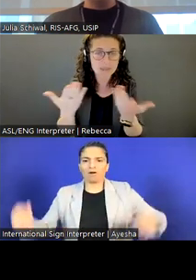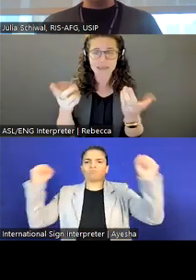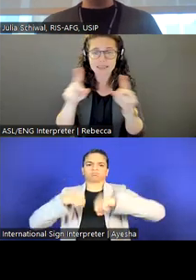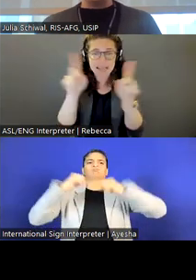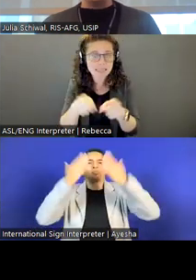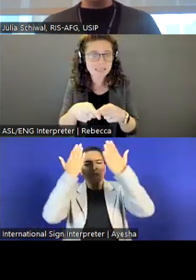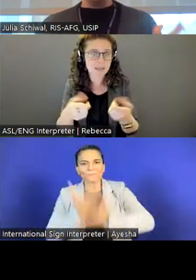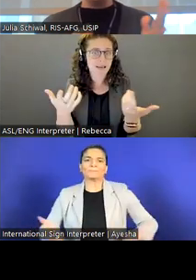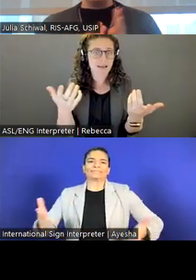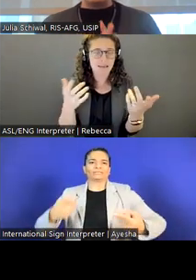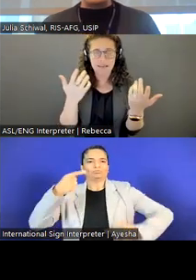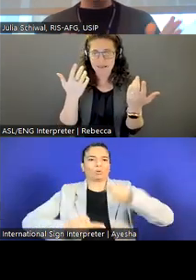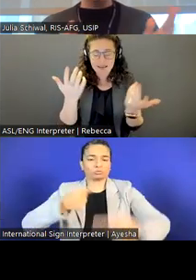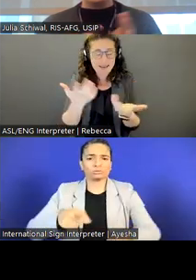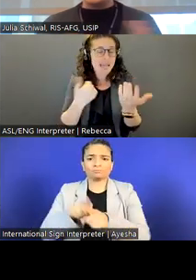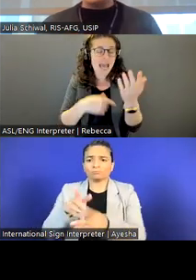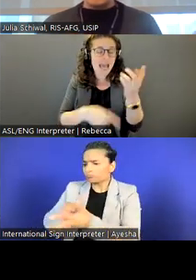We have a large wide swath of work.